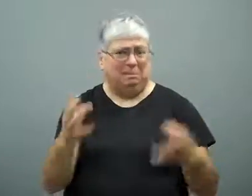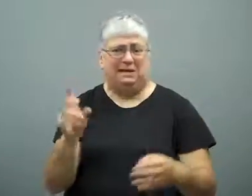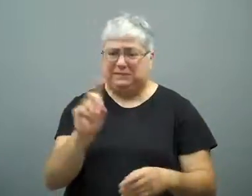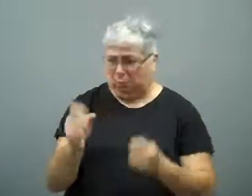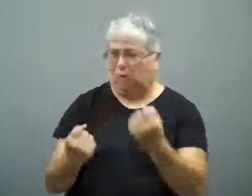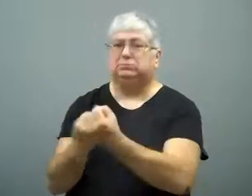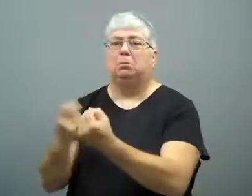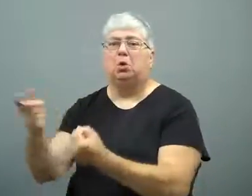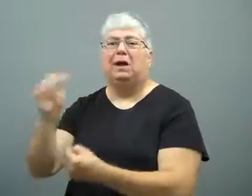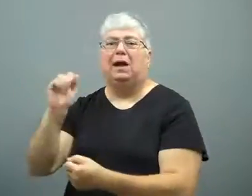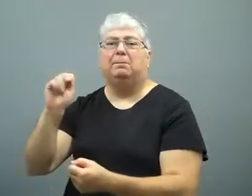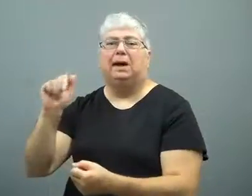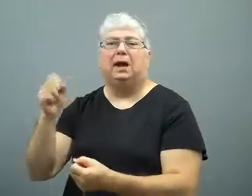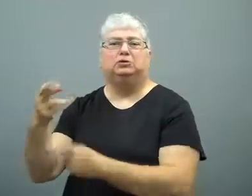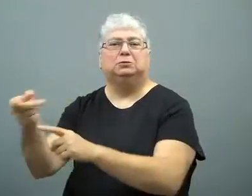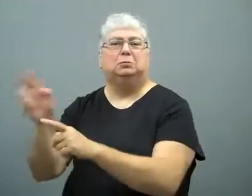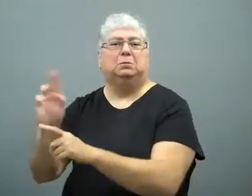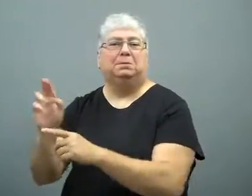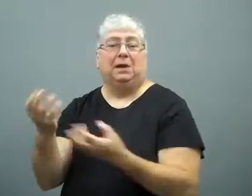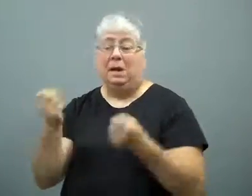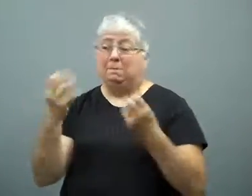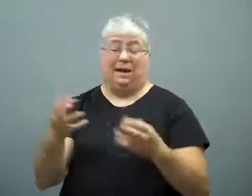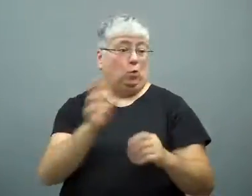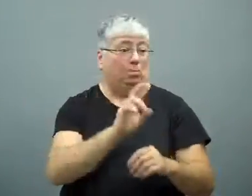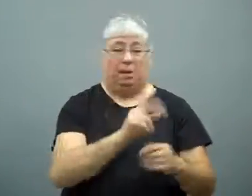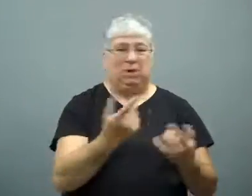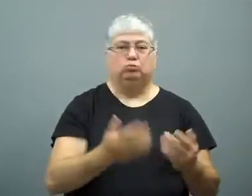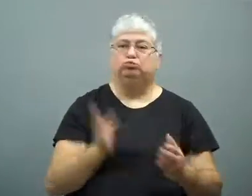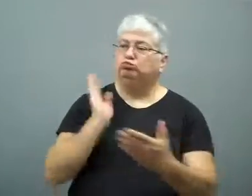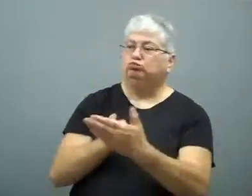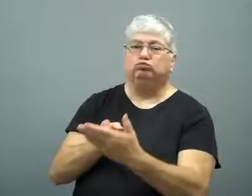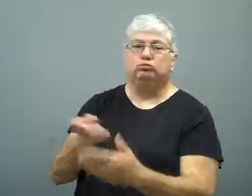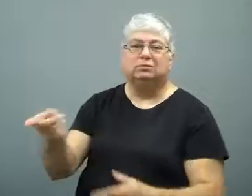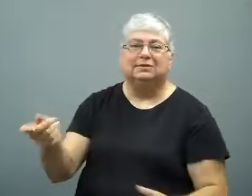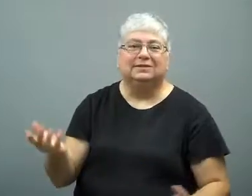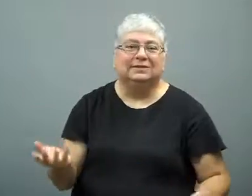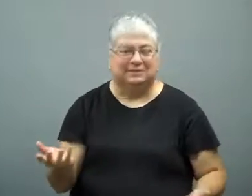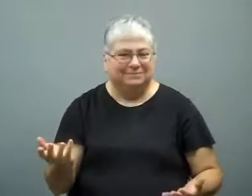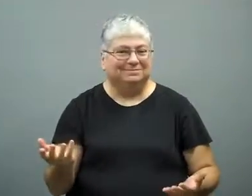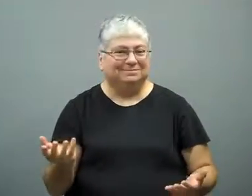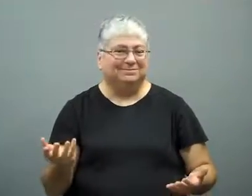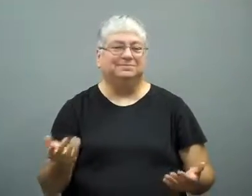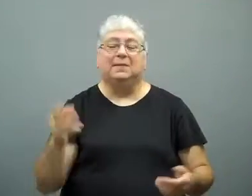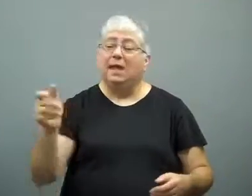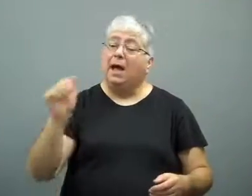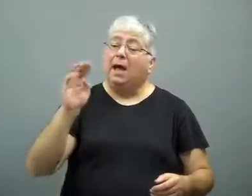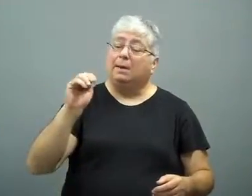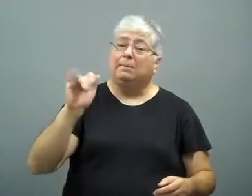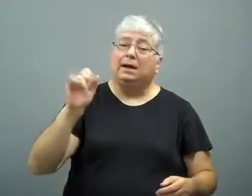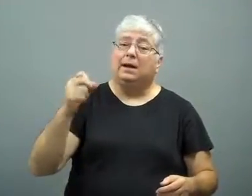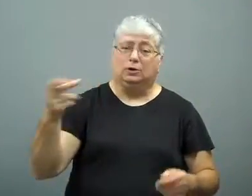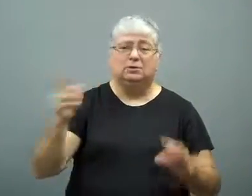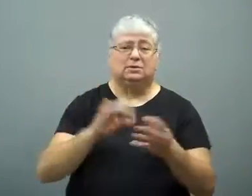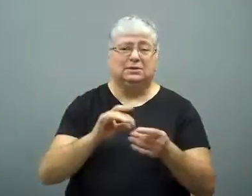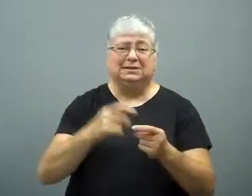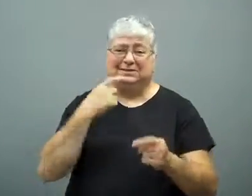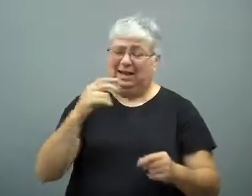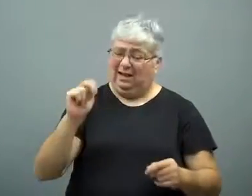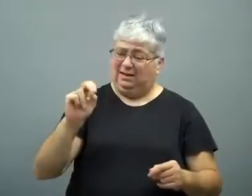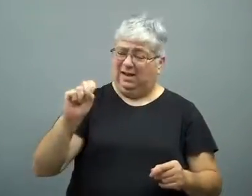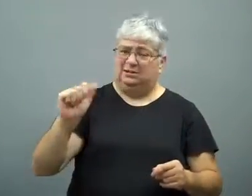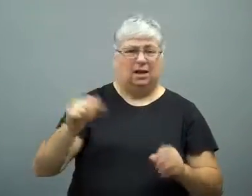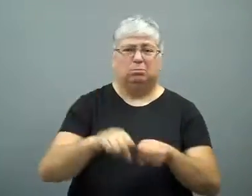Many democrats supported the republican Amash.